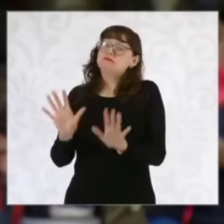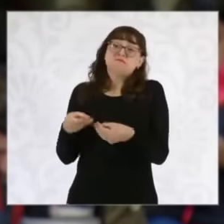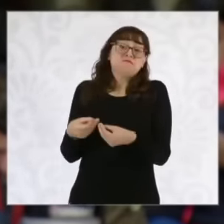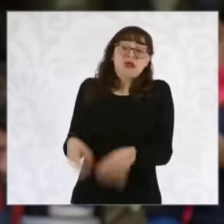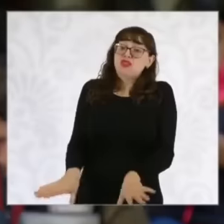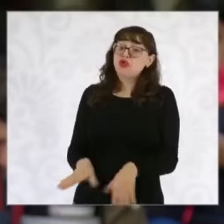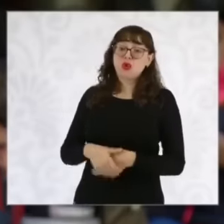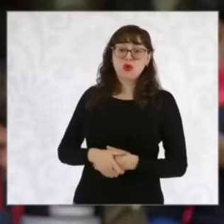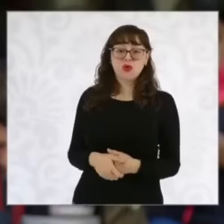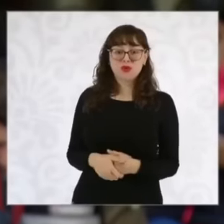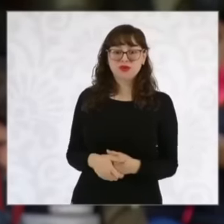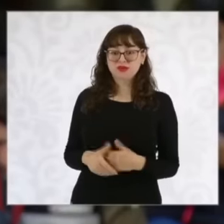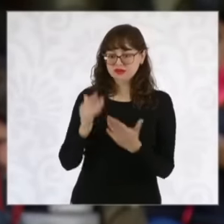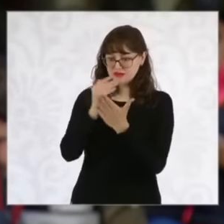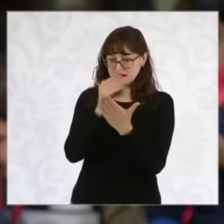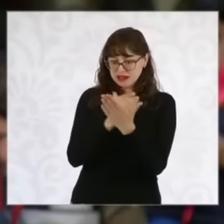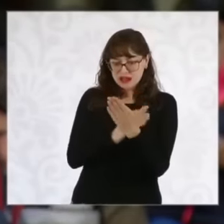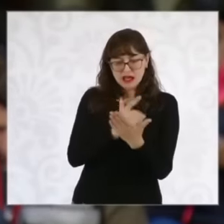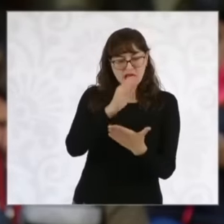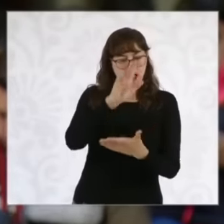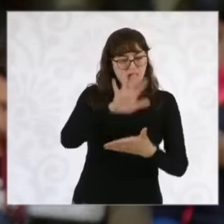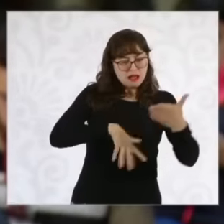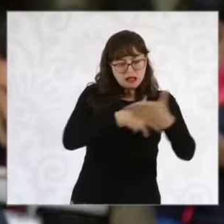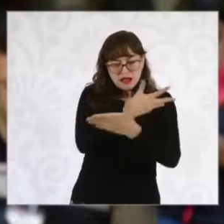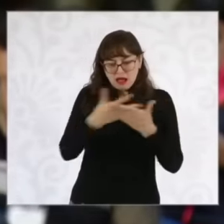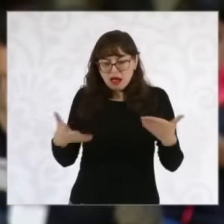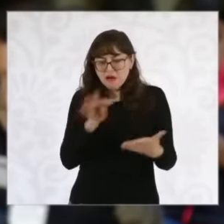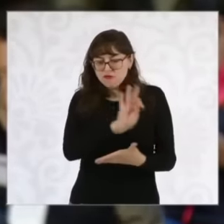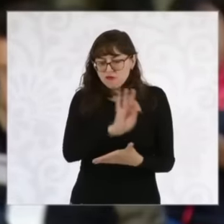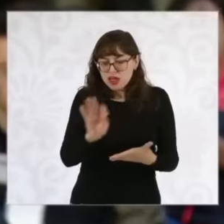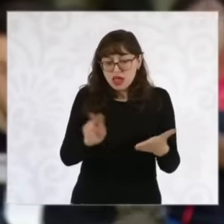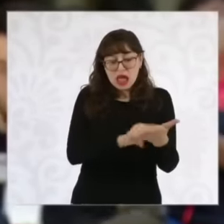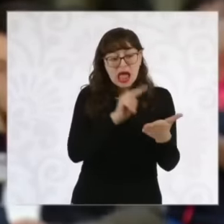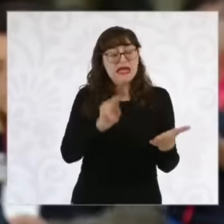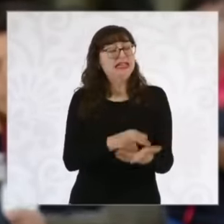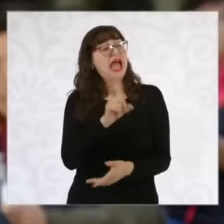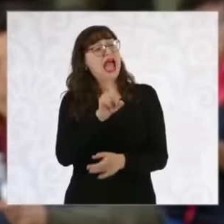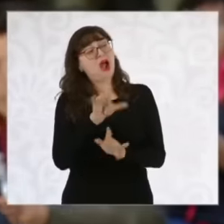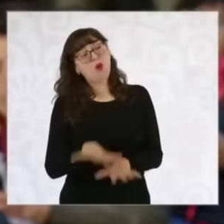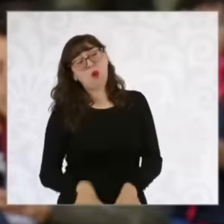police logs that were supposedly lost in a flood became obsolete, that is to say, a series of